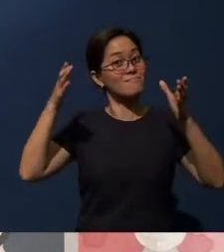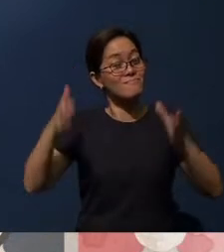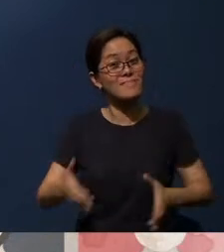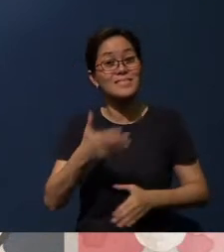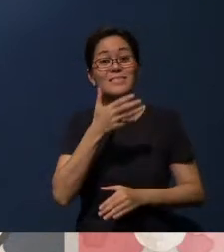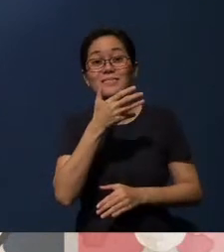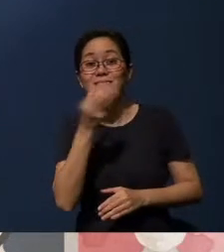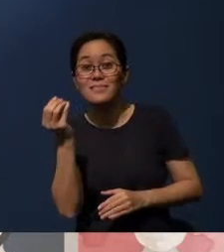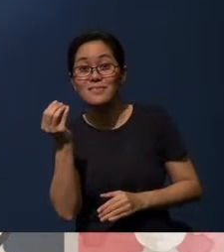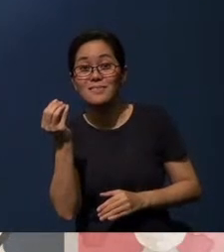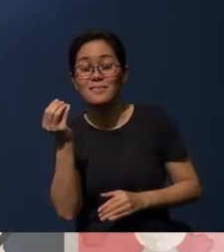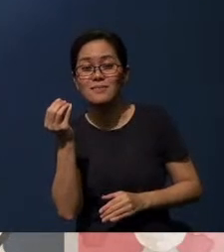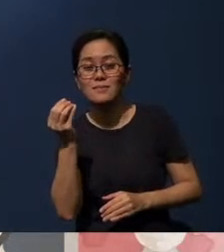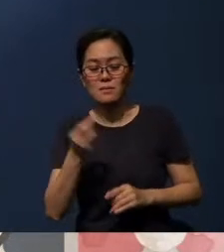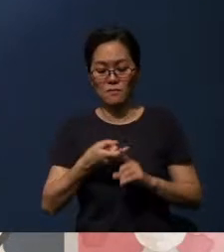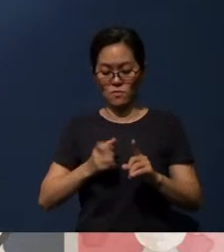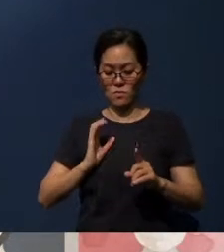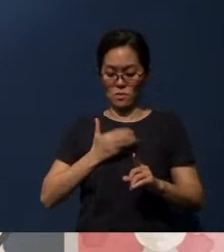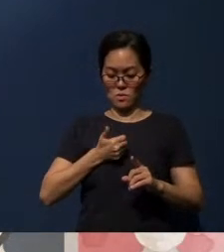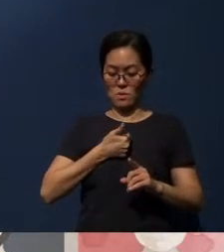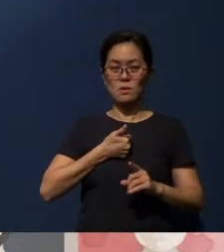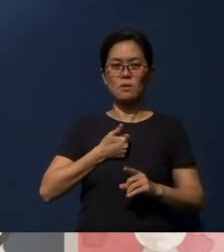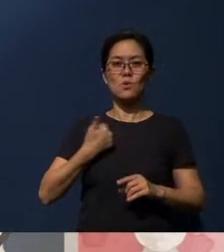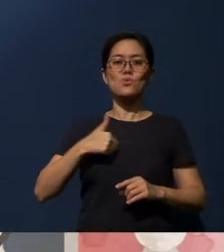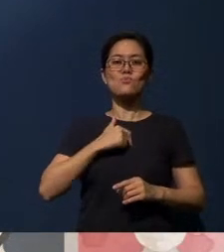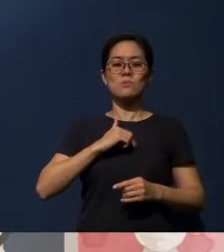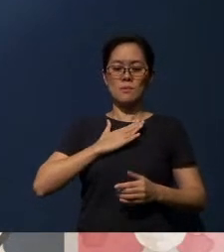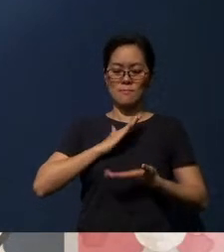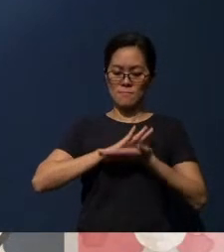and from ourselves being missional disciples,